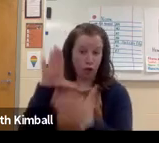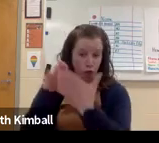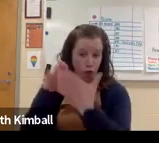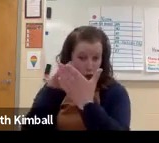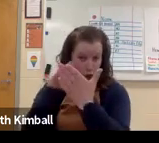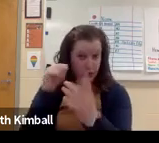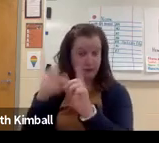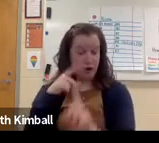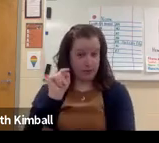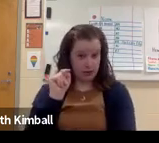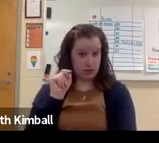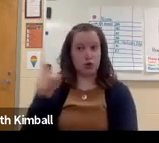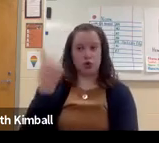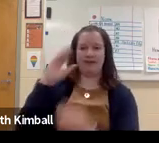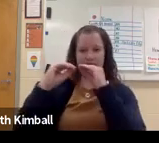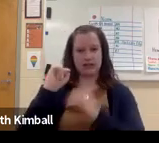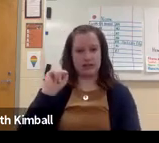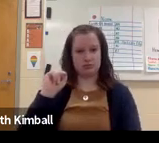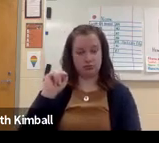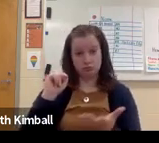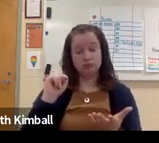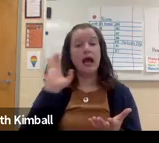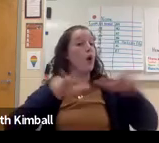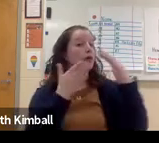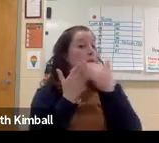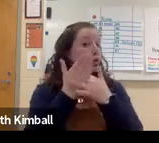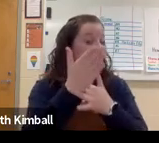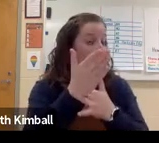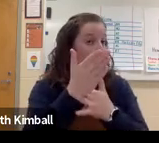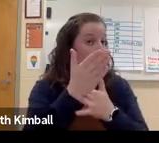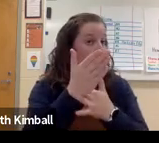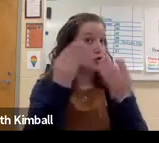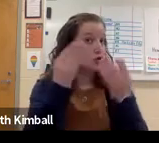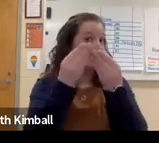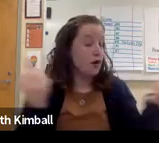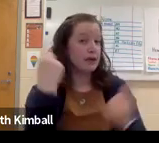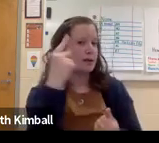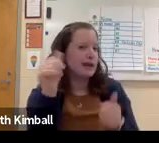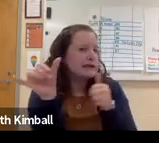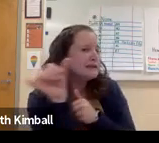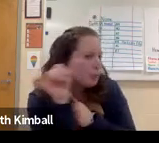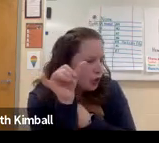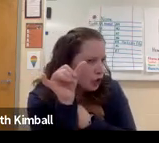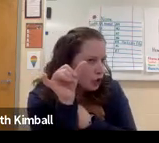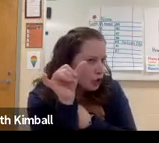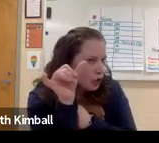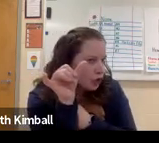I let them know that it's OK to make mistakes, because when they make mistakes, they're able to learn. And I walk them through how to find a solution.